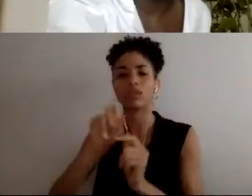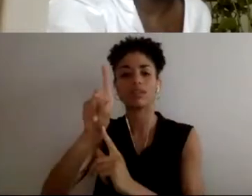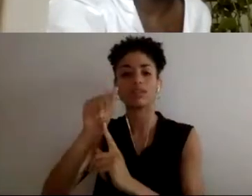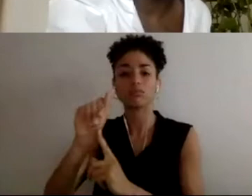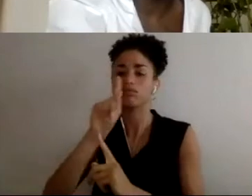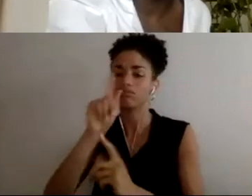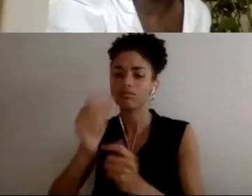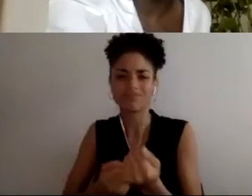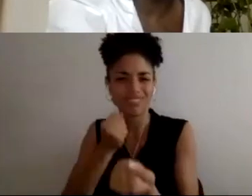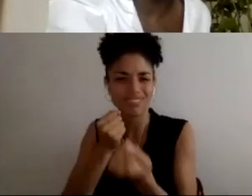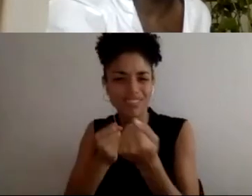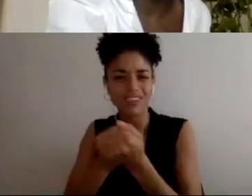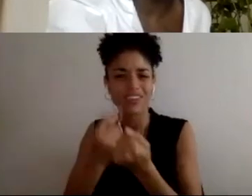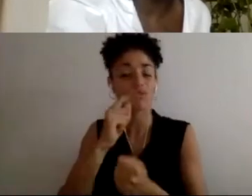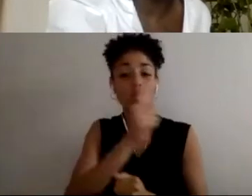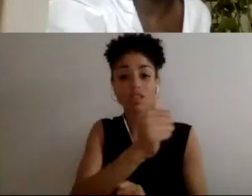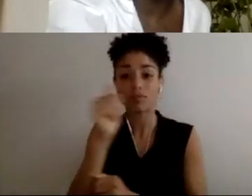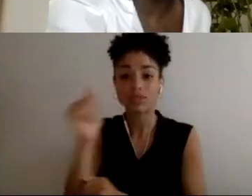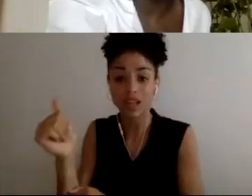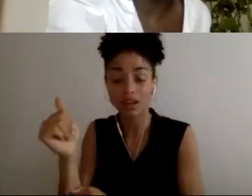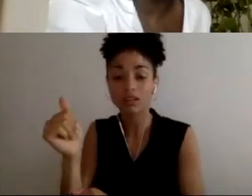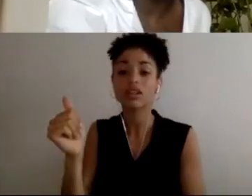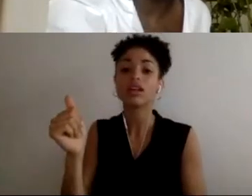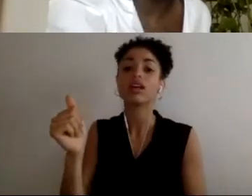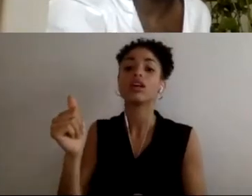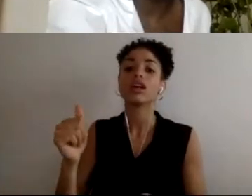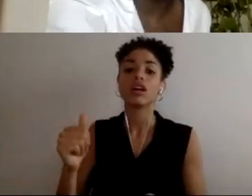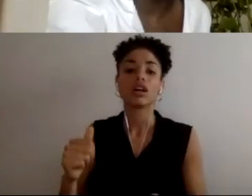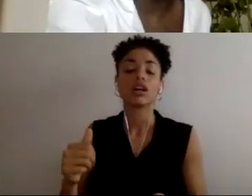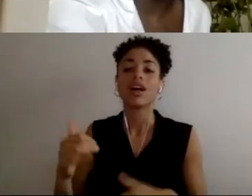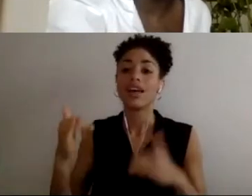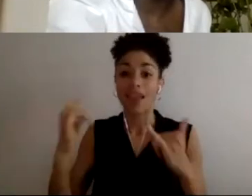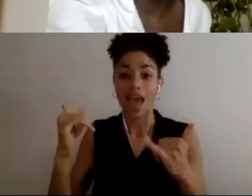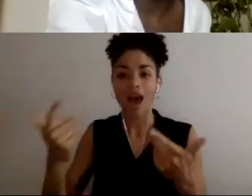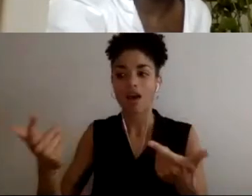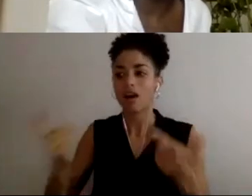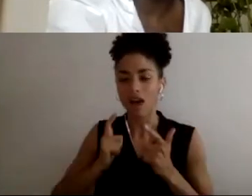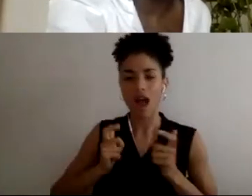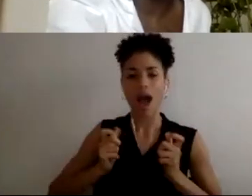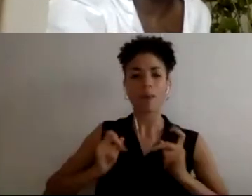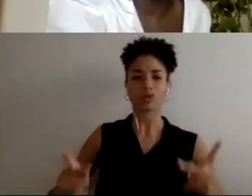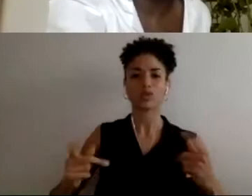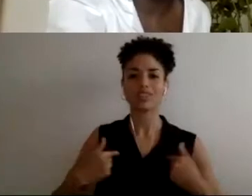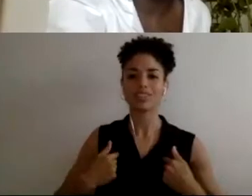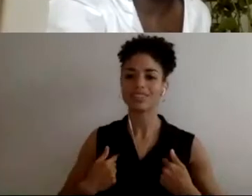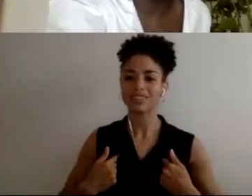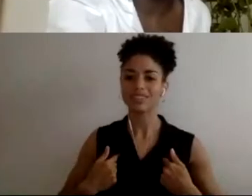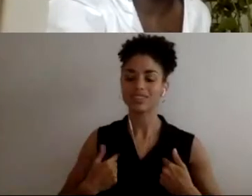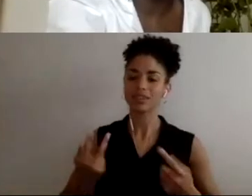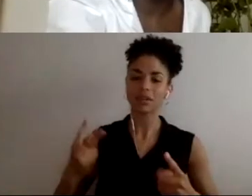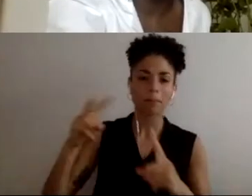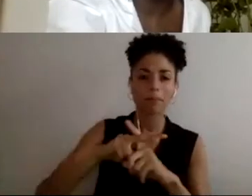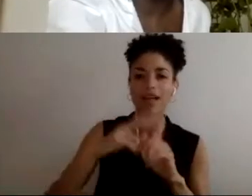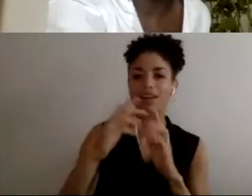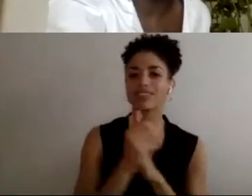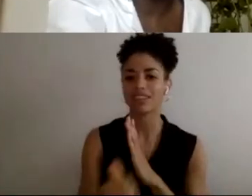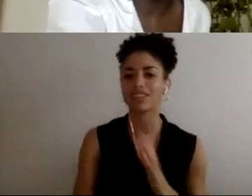themselves, and it's time to give us the opportunities and apply our skills.